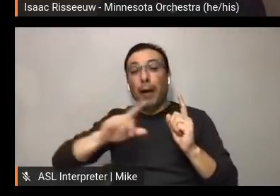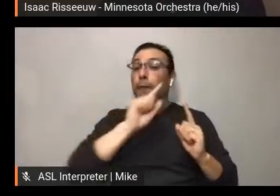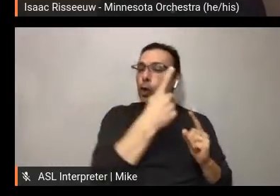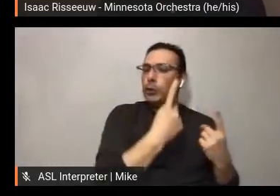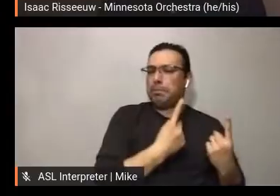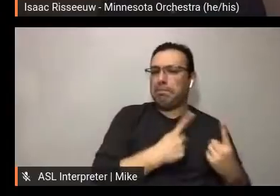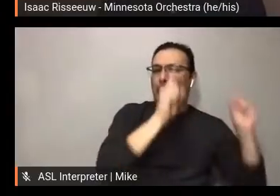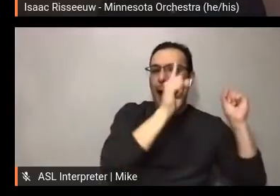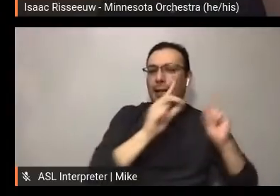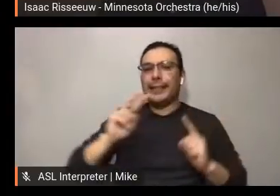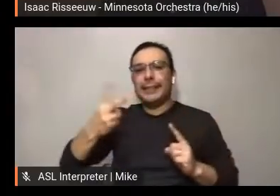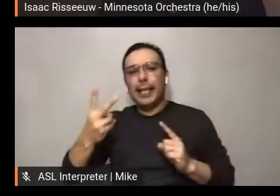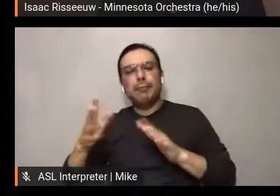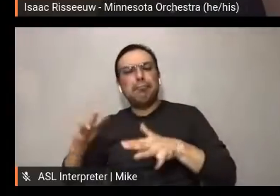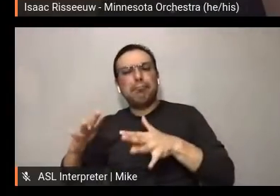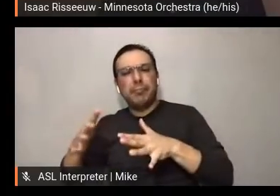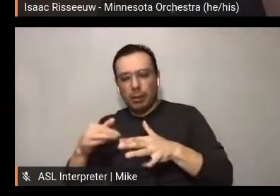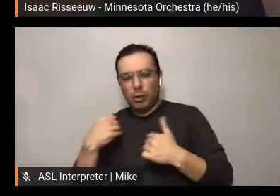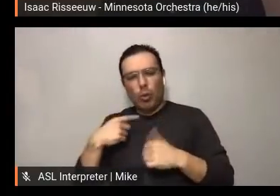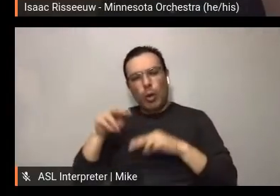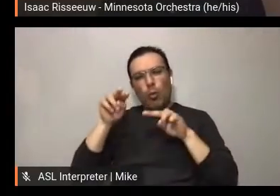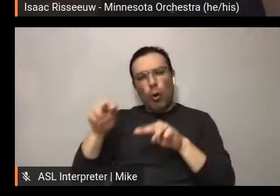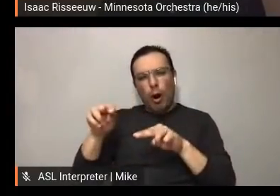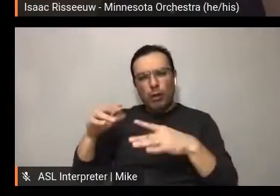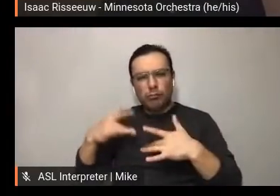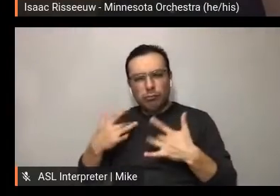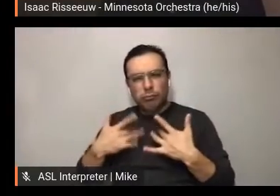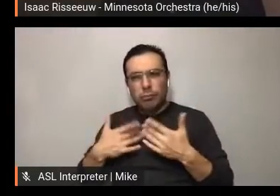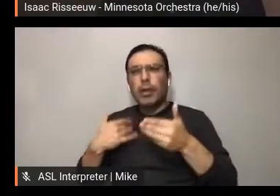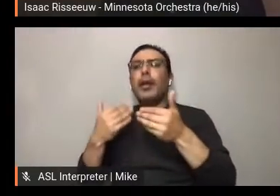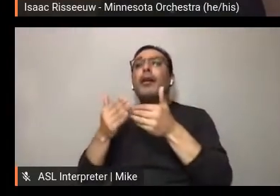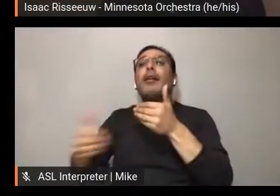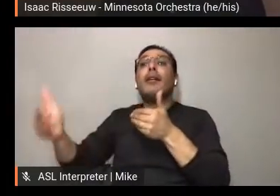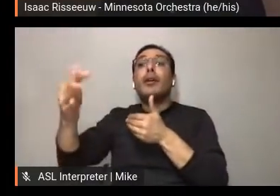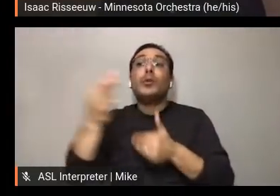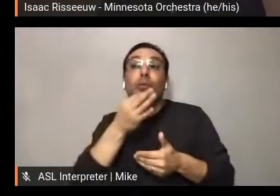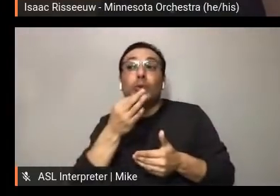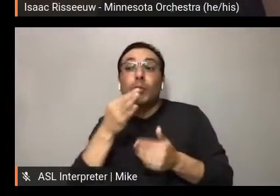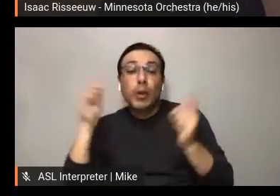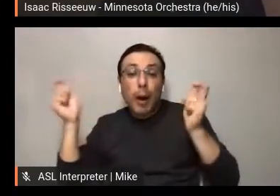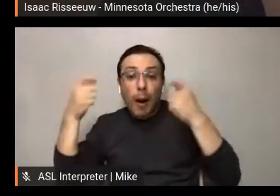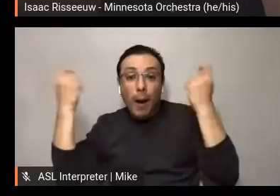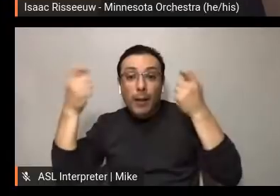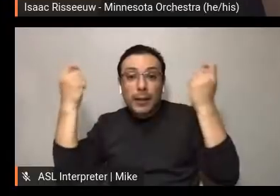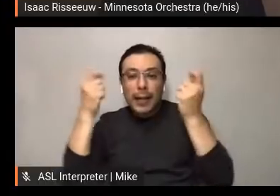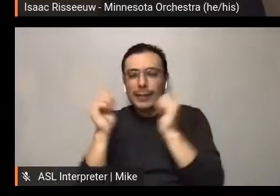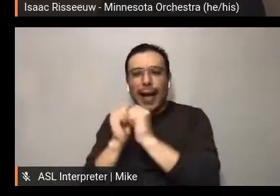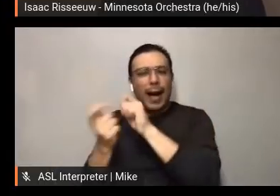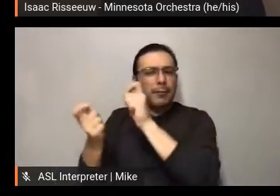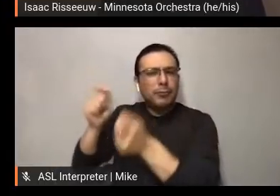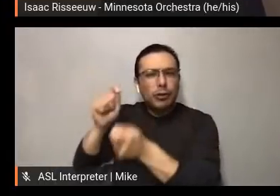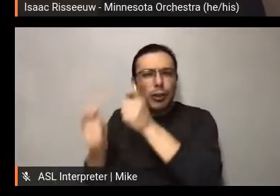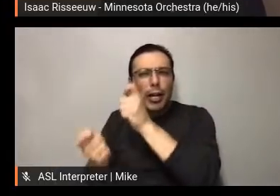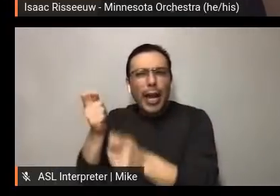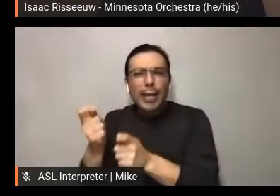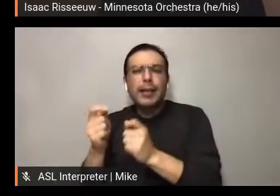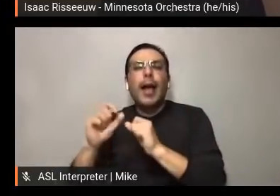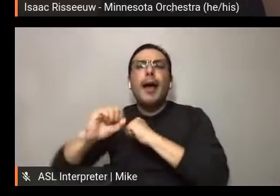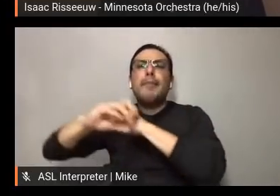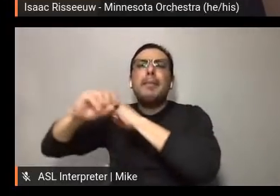it, and looking at how will we change things up for the holidays with with a similar campaign.